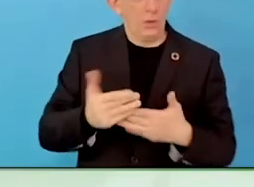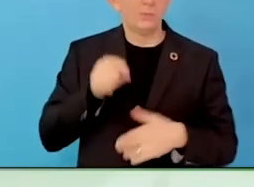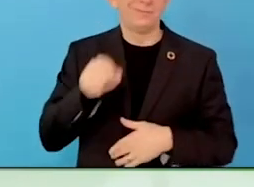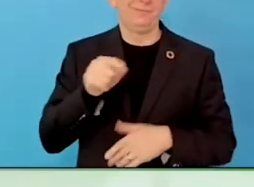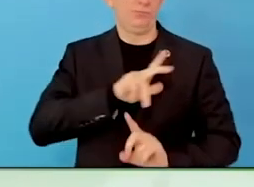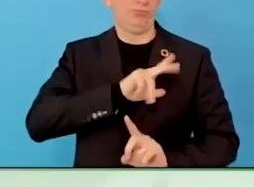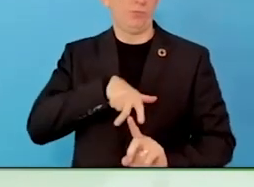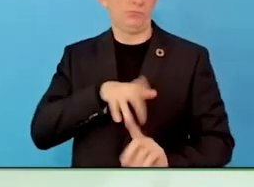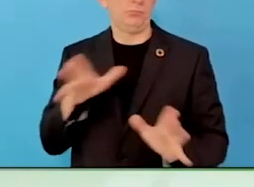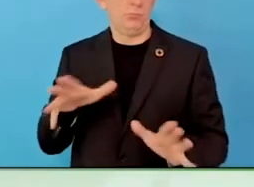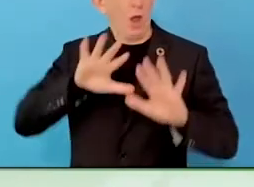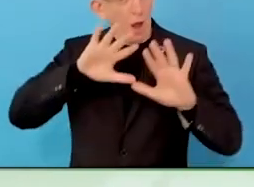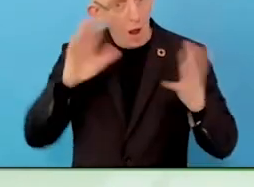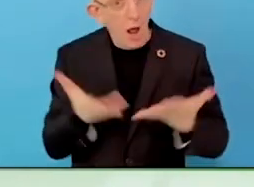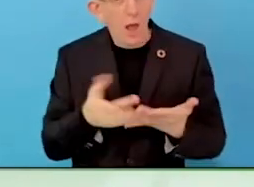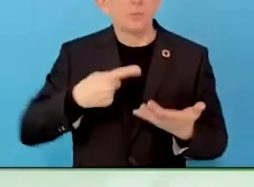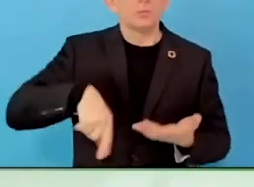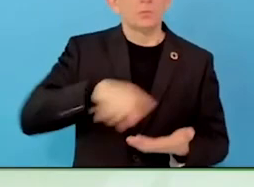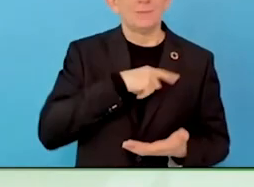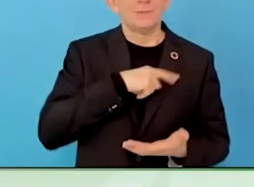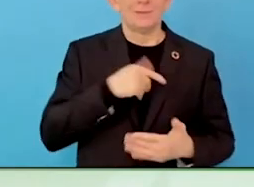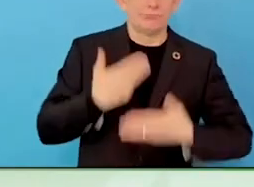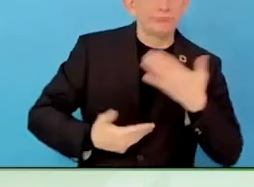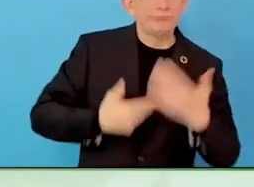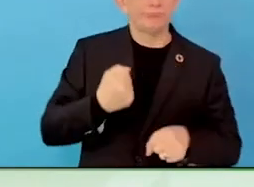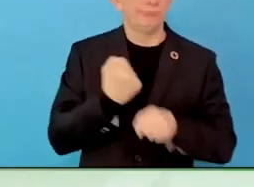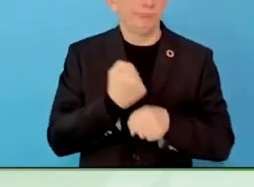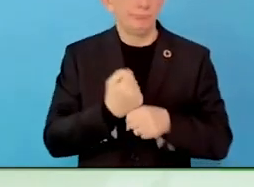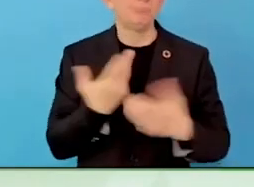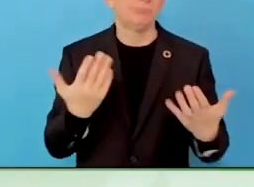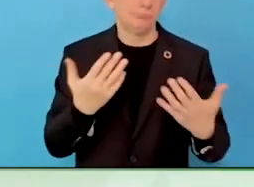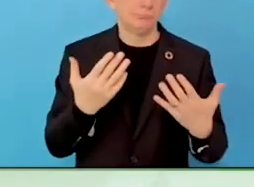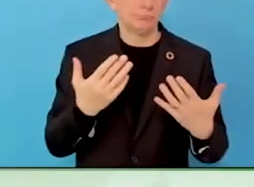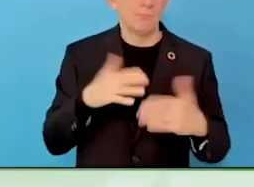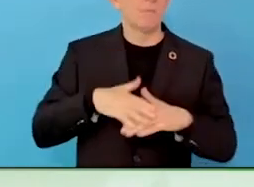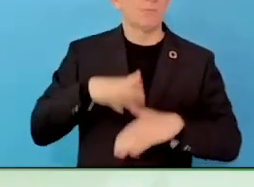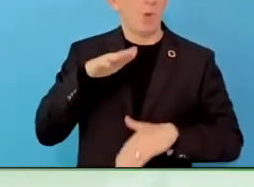together across the German-speaking region to have a new approach to this, it is great.